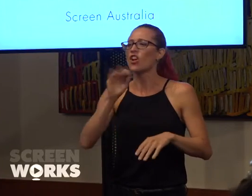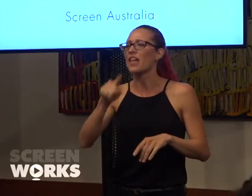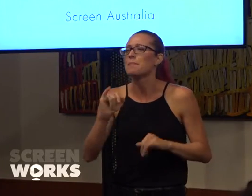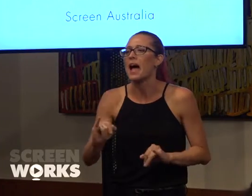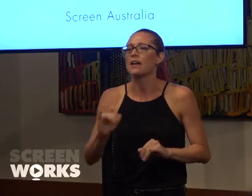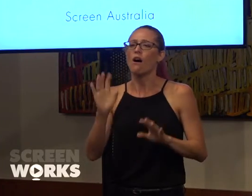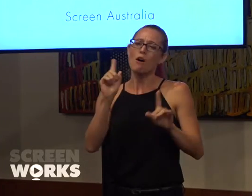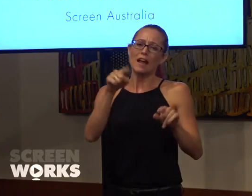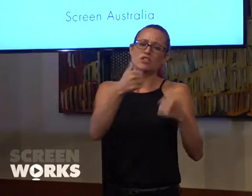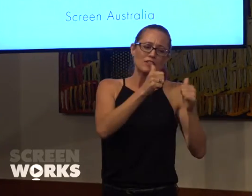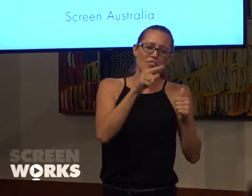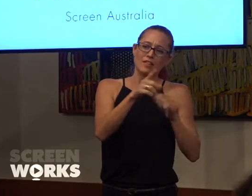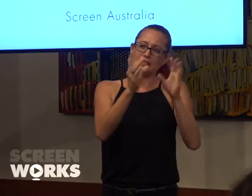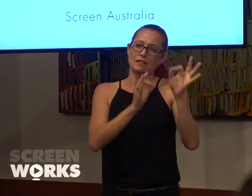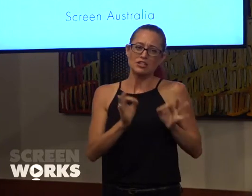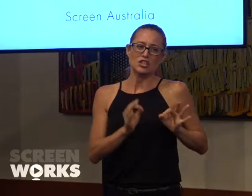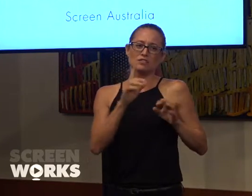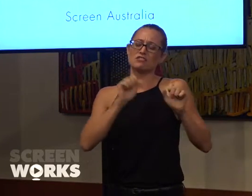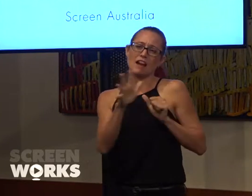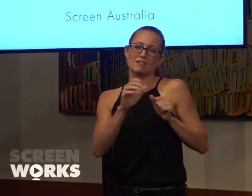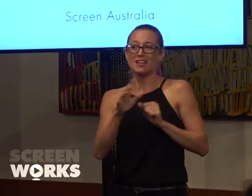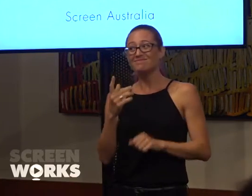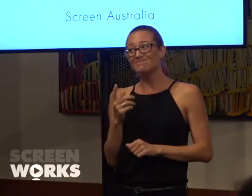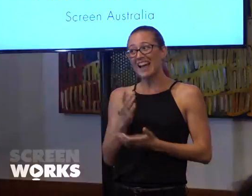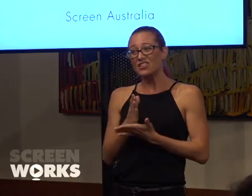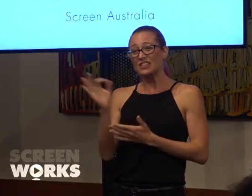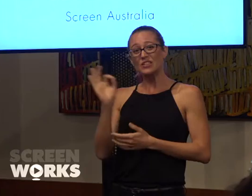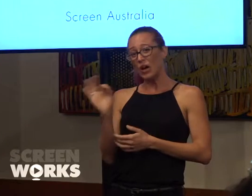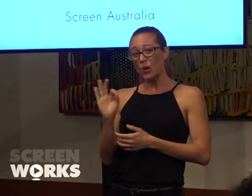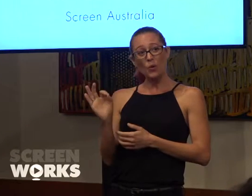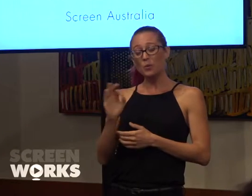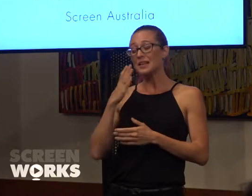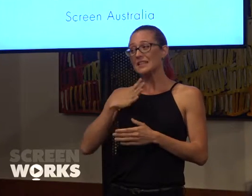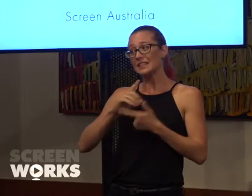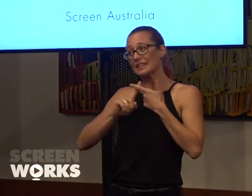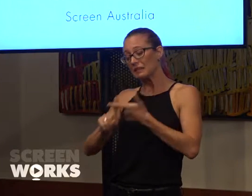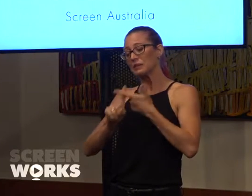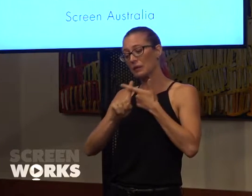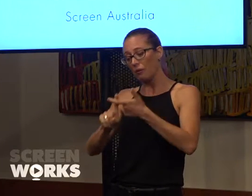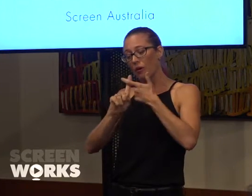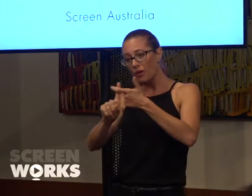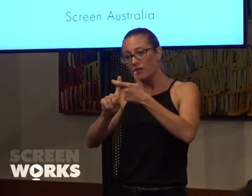you've done these initiatives it's great! and it's like, no! it's gotta go on and on and on and somebody actually said to me